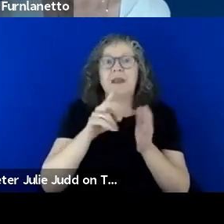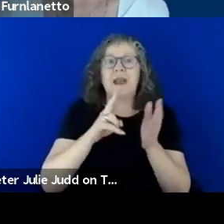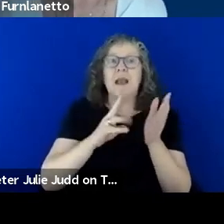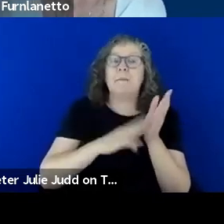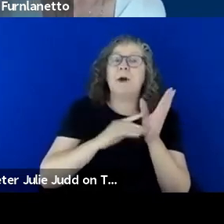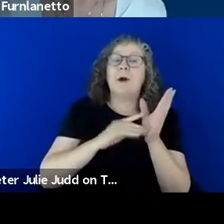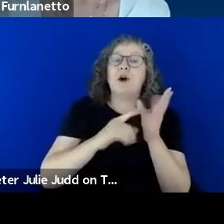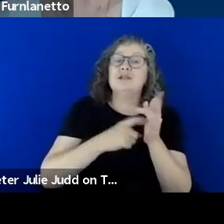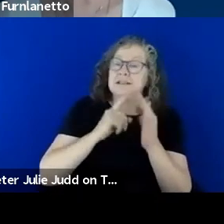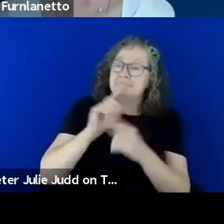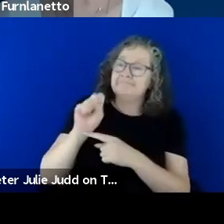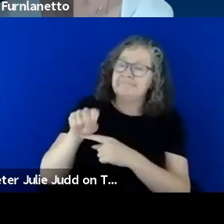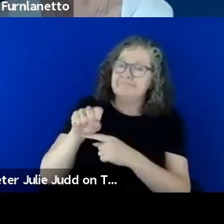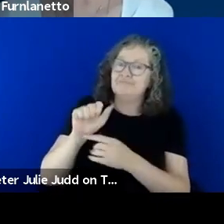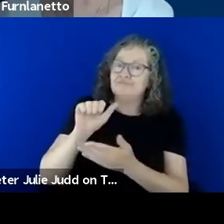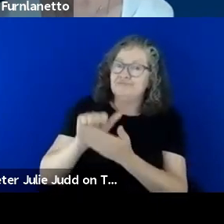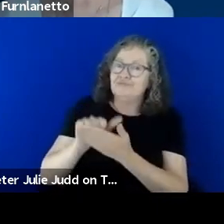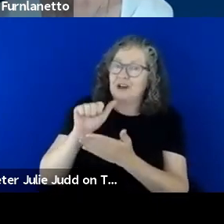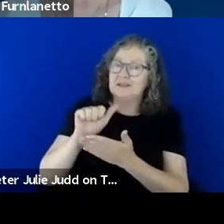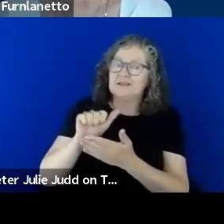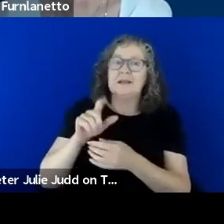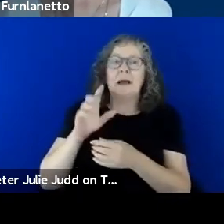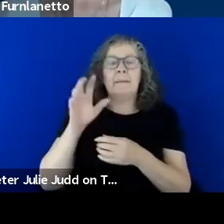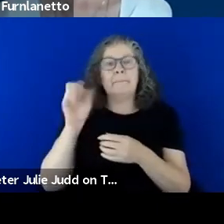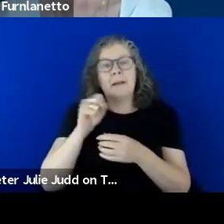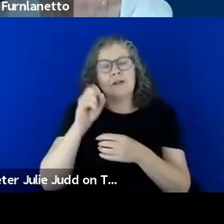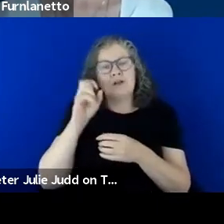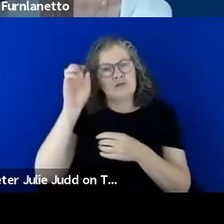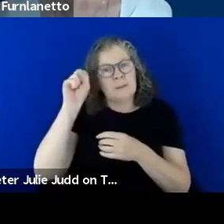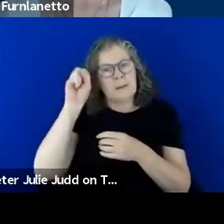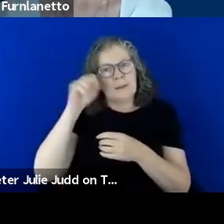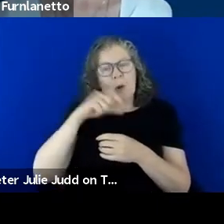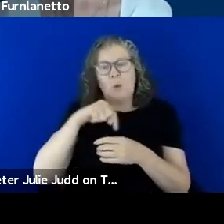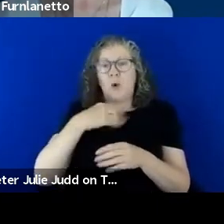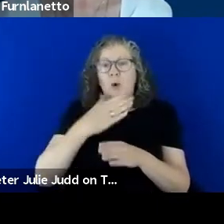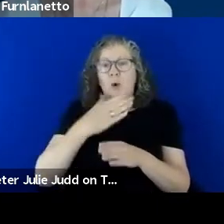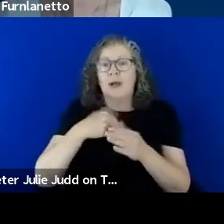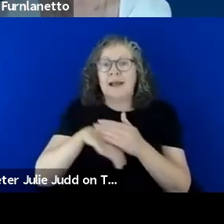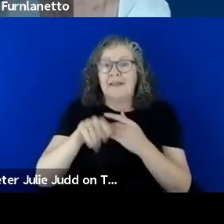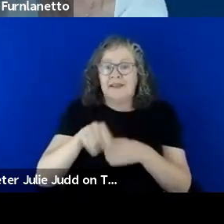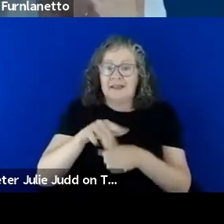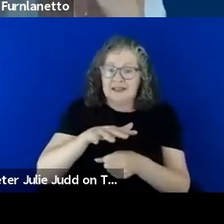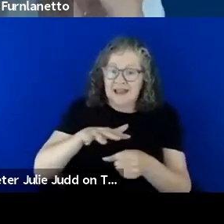and I think we've got to keep in mind we work in the sector we're involved in your sector so